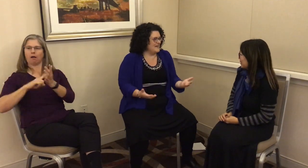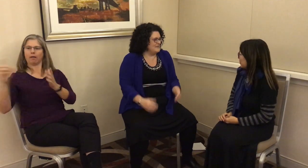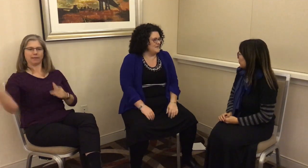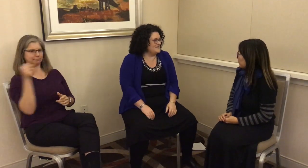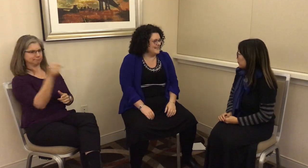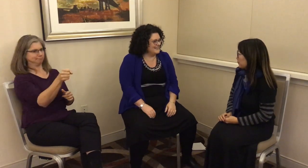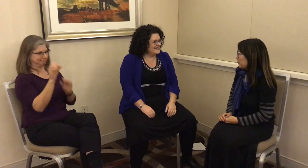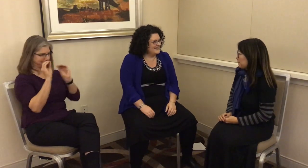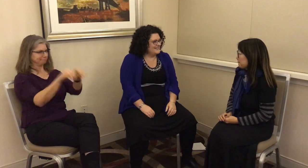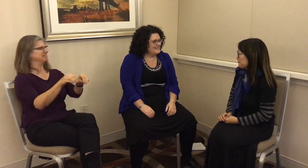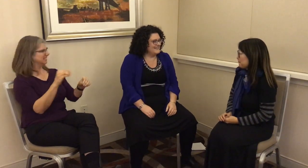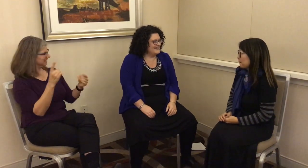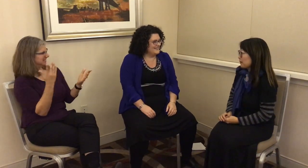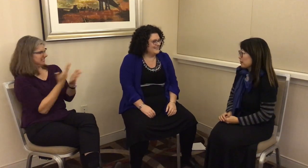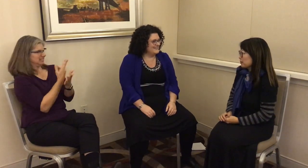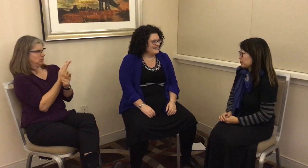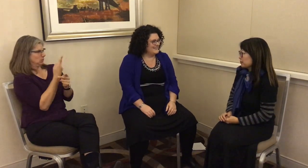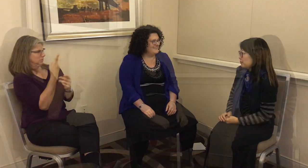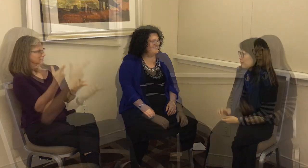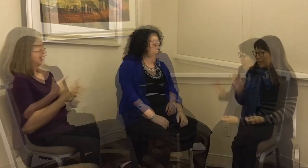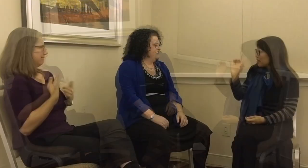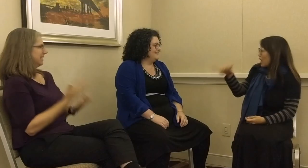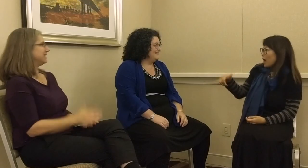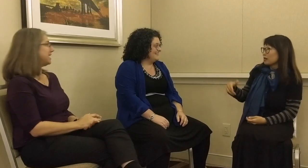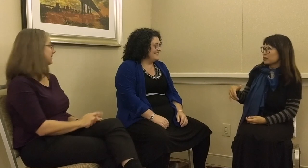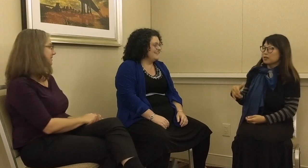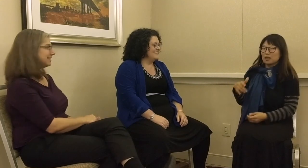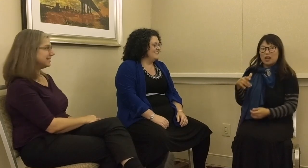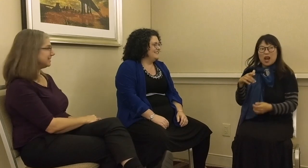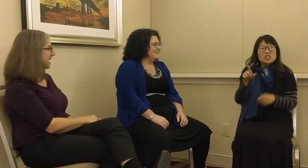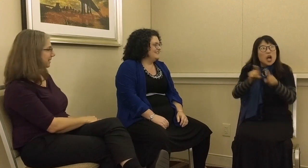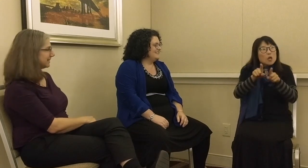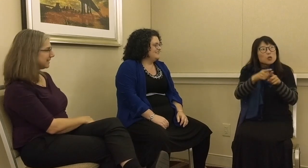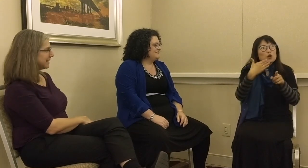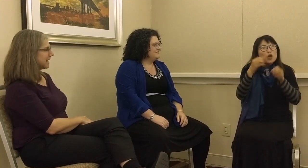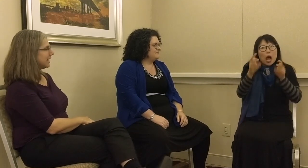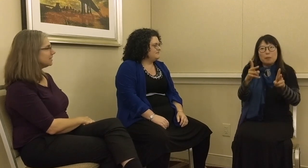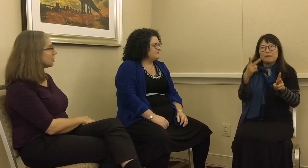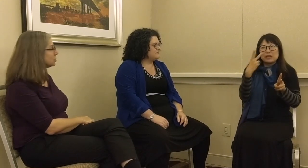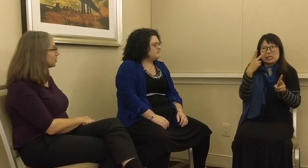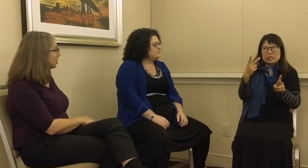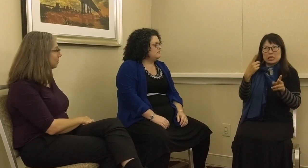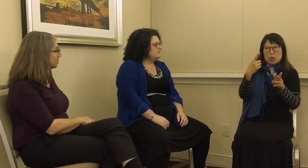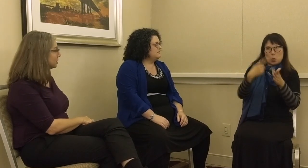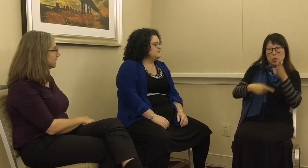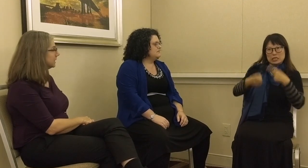right there – people using it. L: Yes, exactly. It’s also a good opportunity